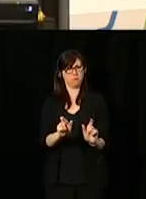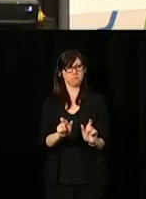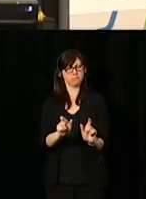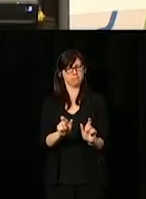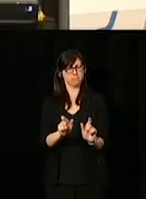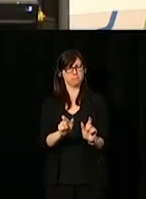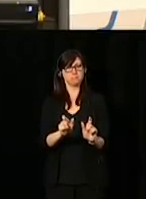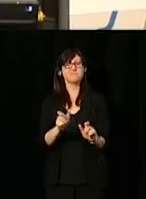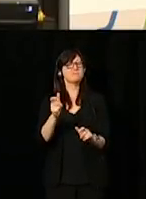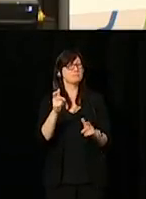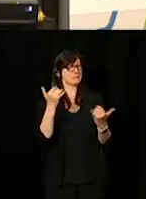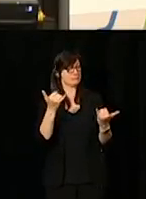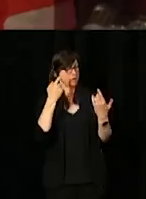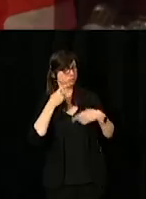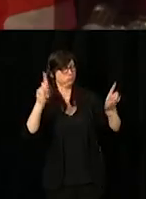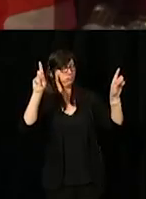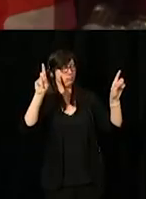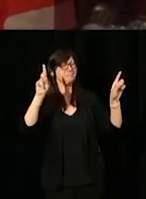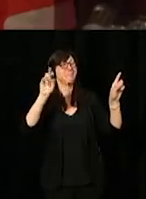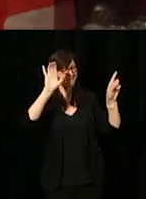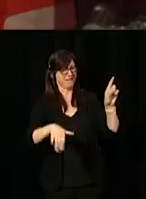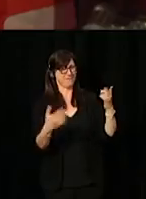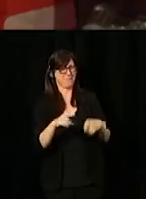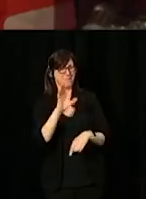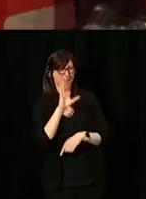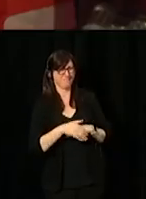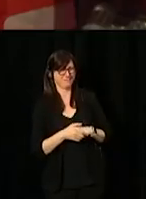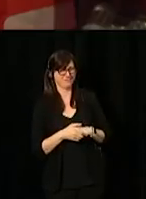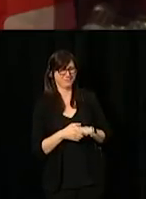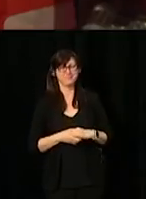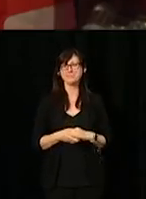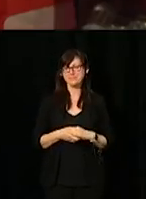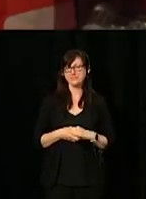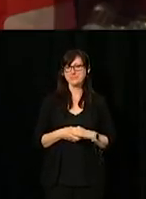With the announcement being made today, we're doing exactly that. [Speaking in French]